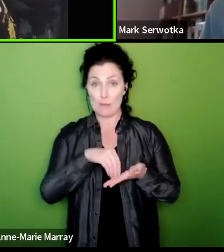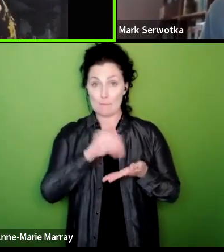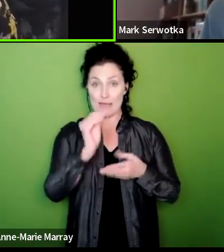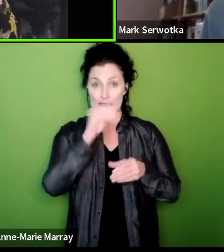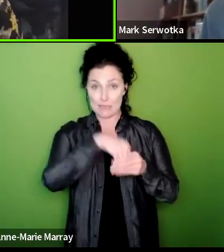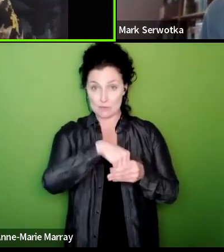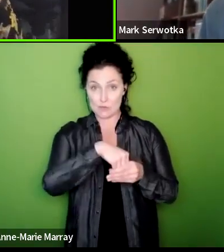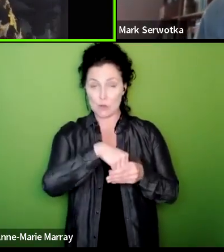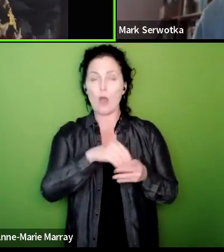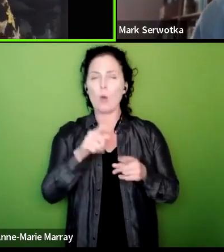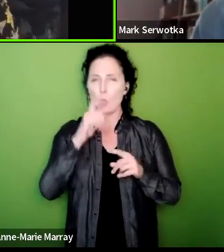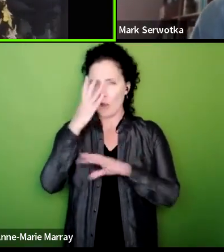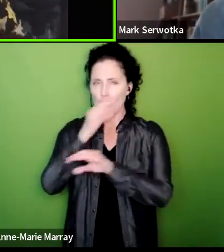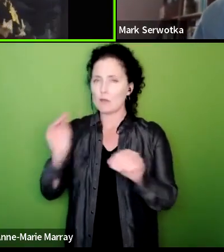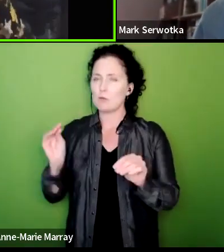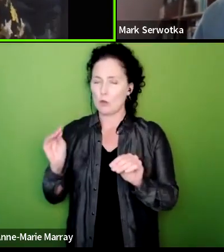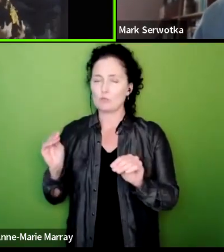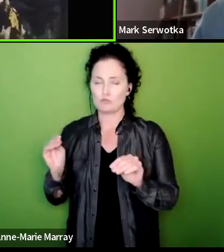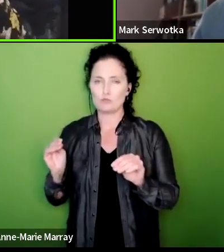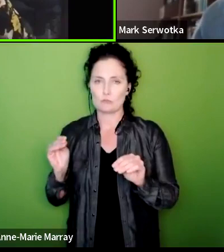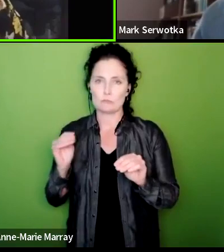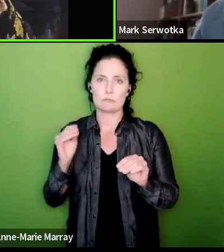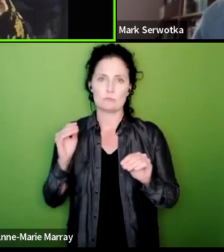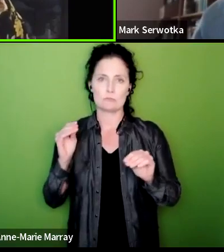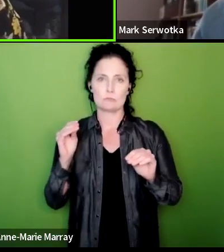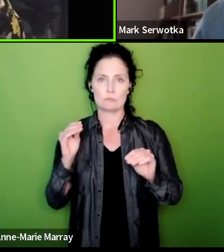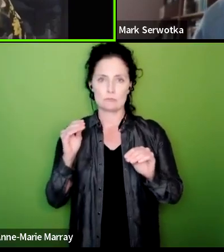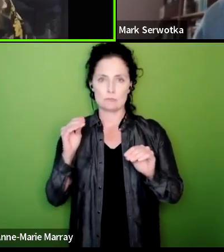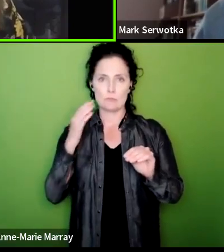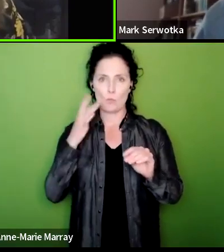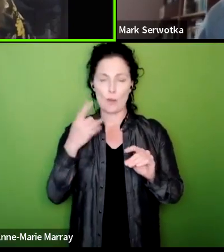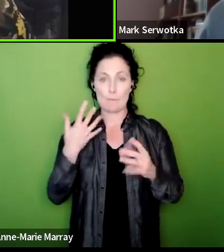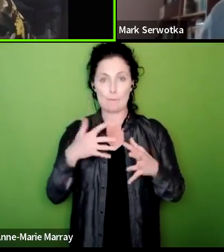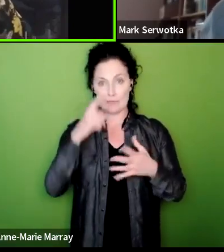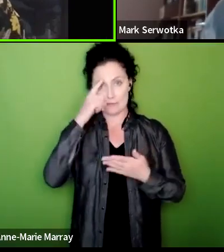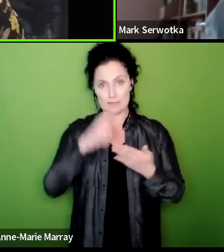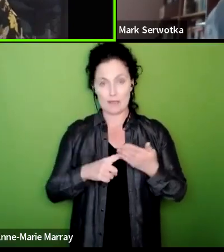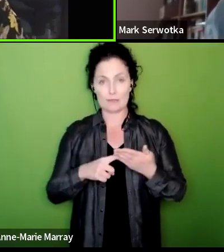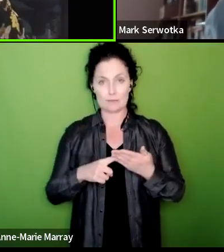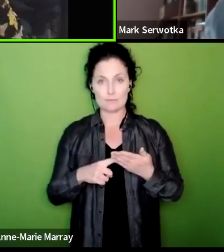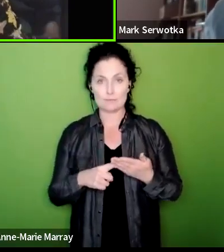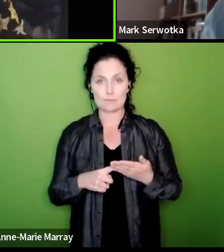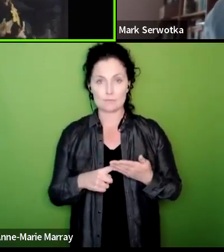that Corey in some detail the minute that that's available and clearly you know we we do already